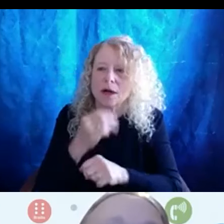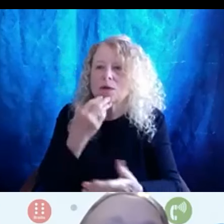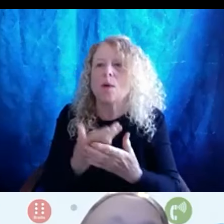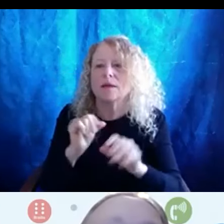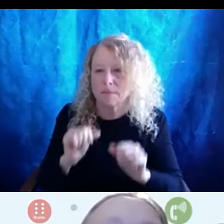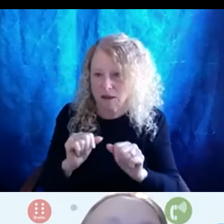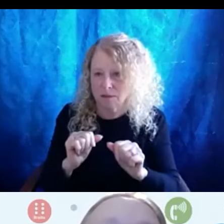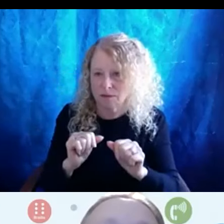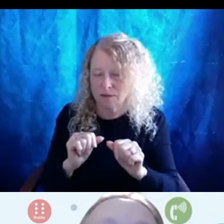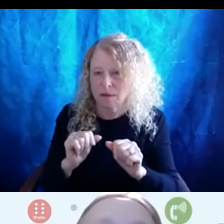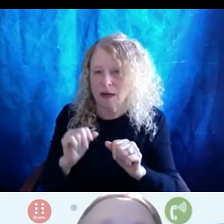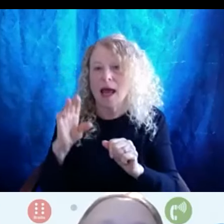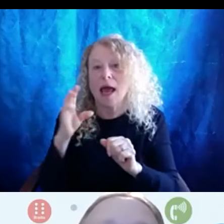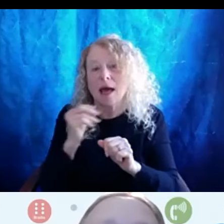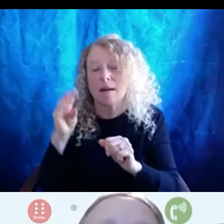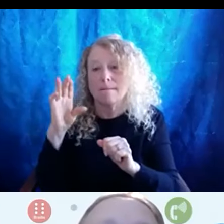and by my time of coming to.